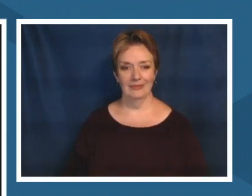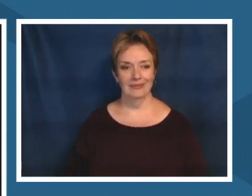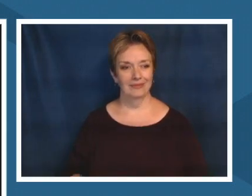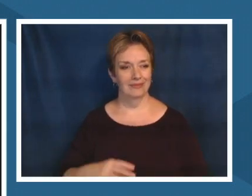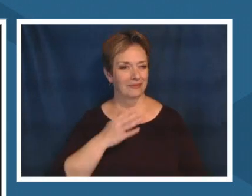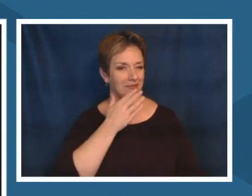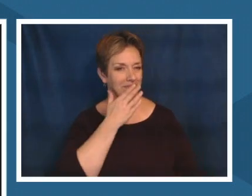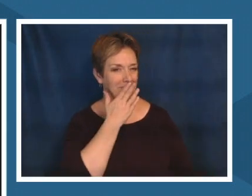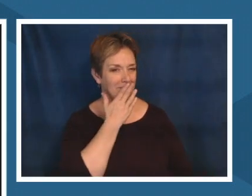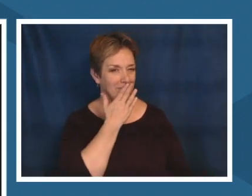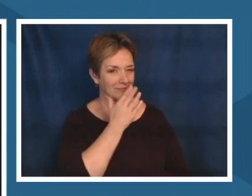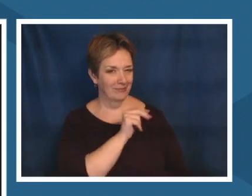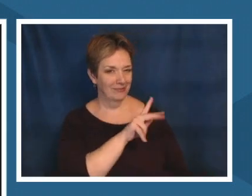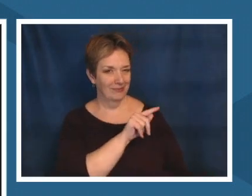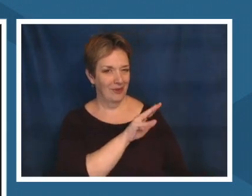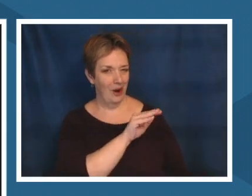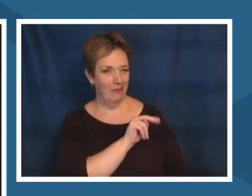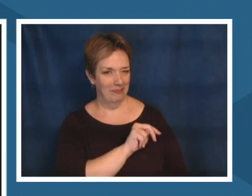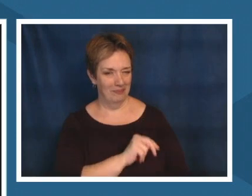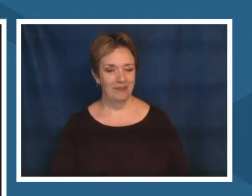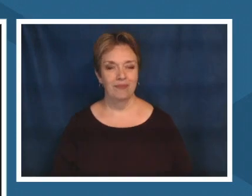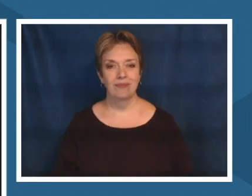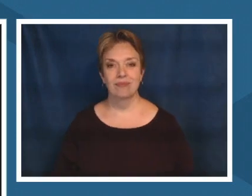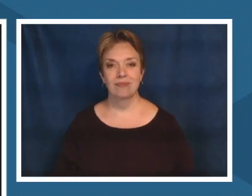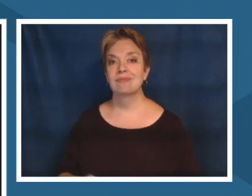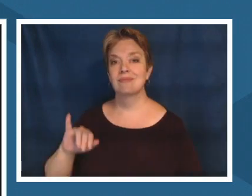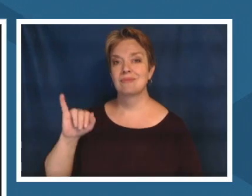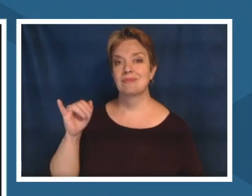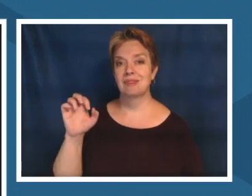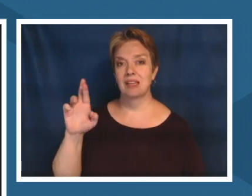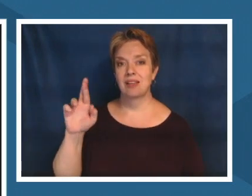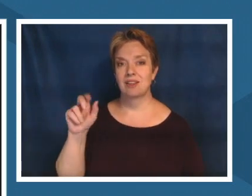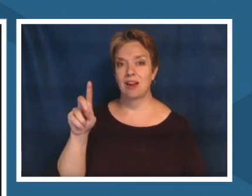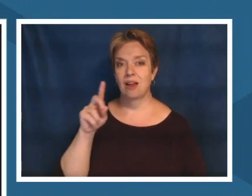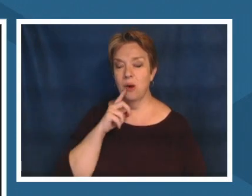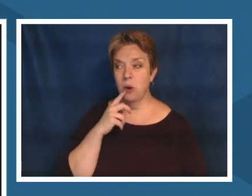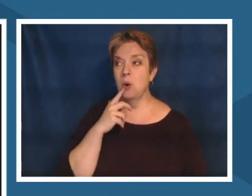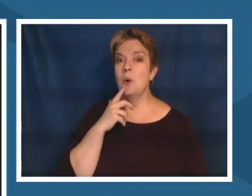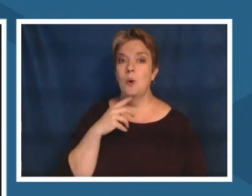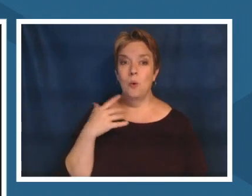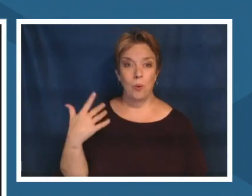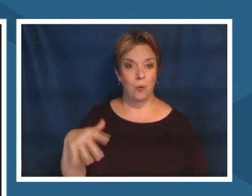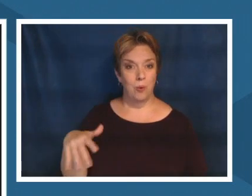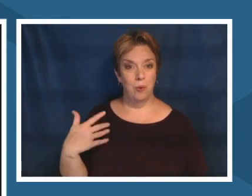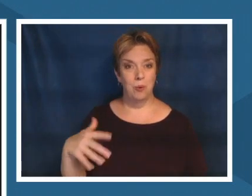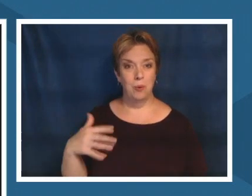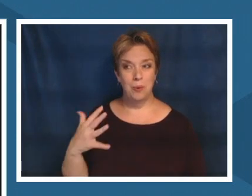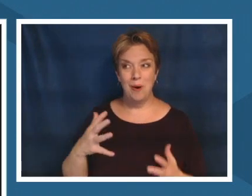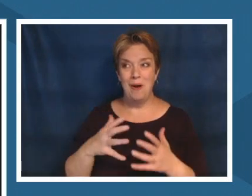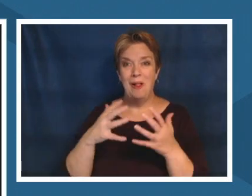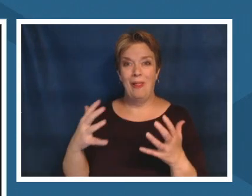wow um just so much to digest um